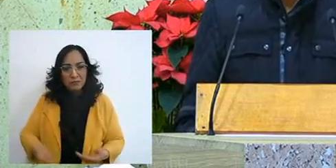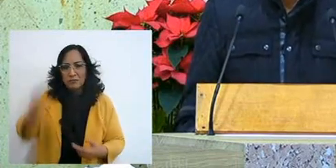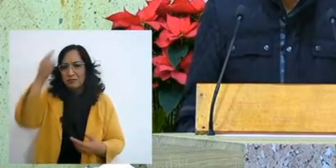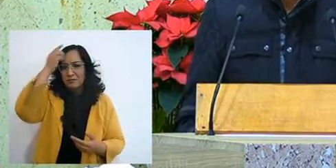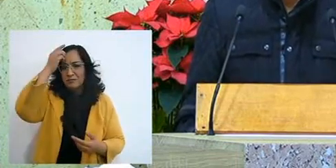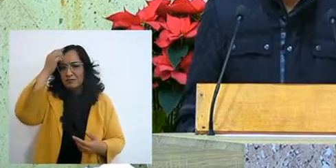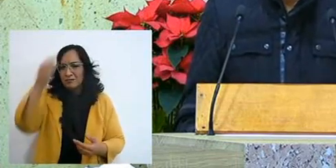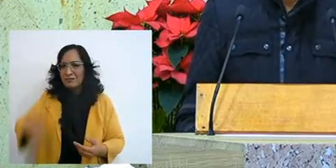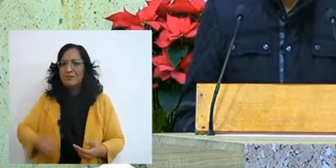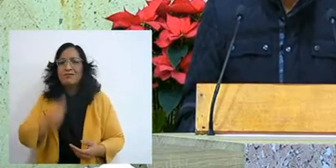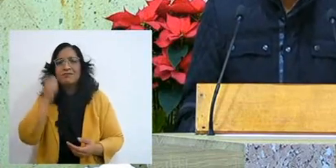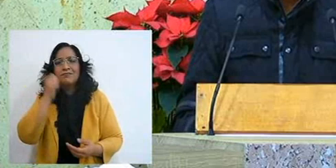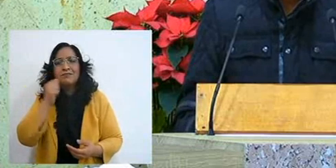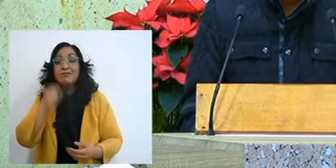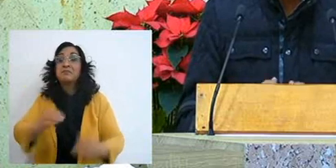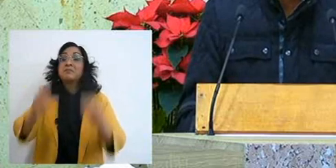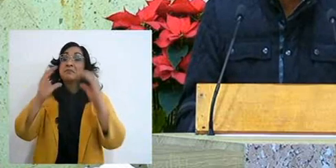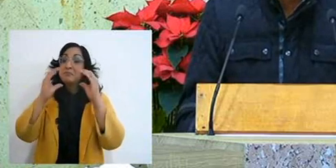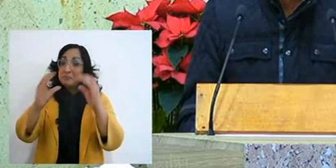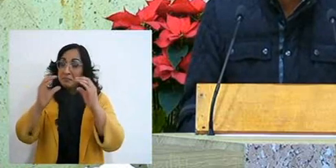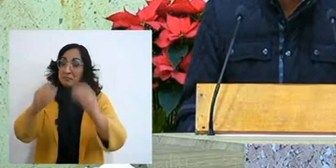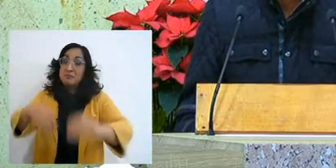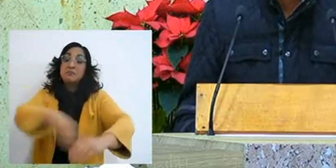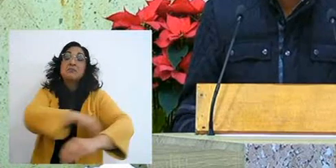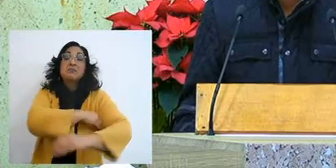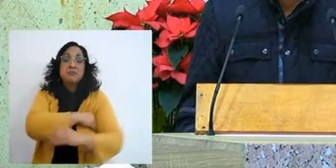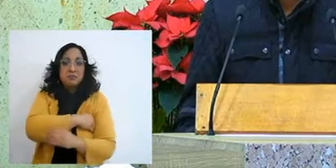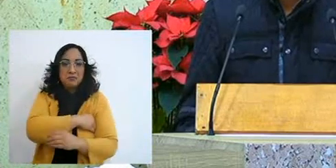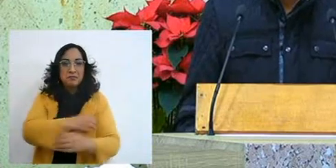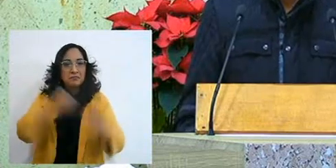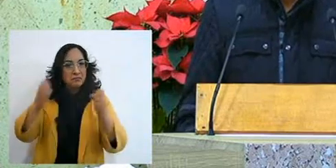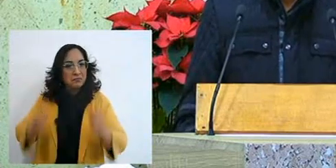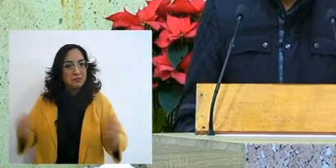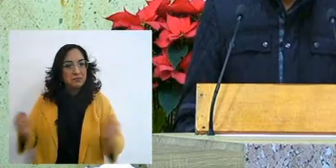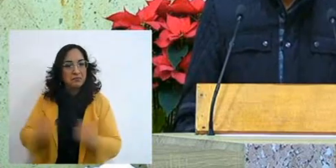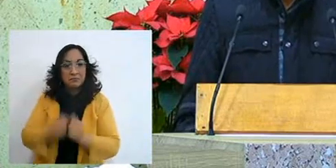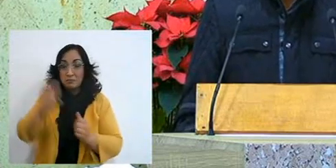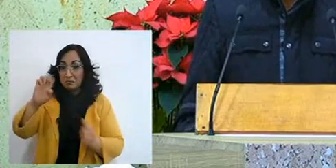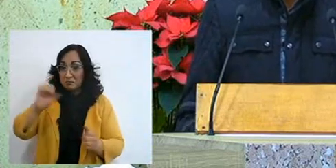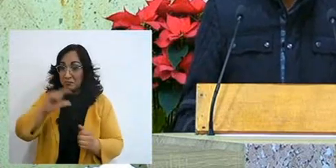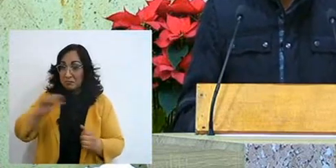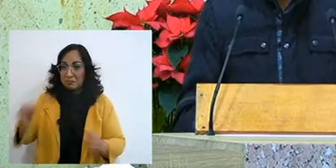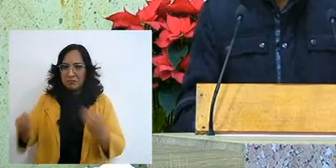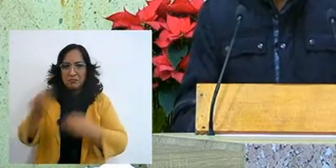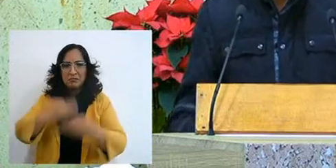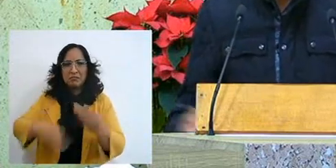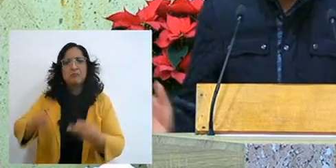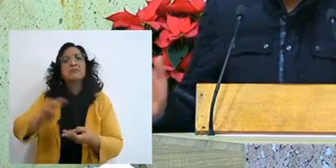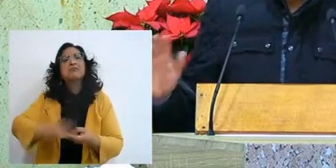The Lord always took care of them and was with them at all times, while there was mortality,